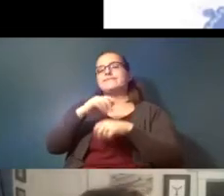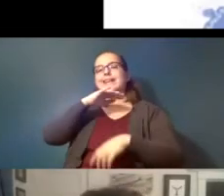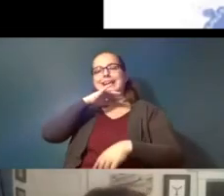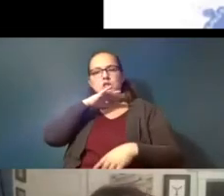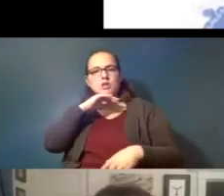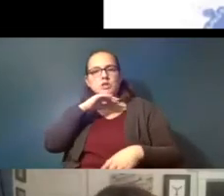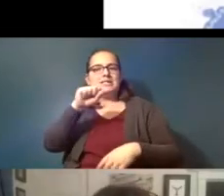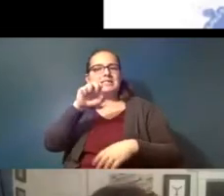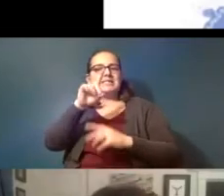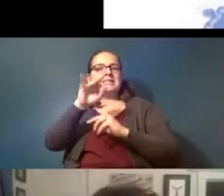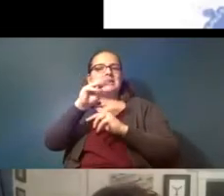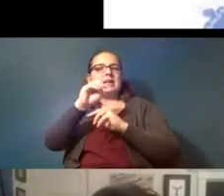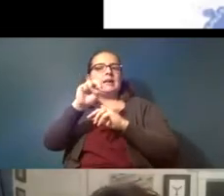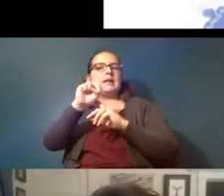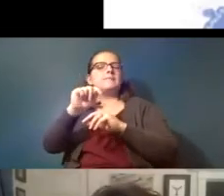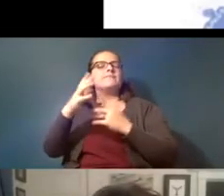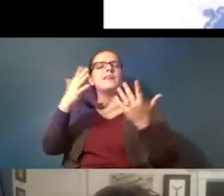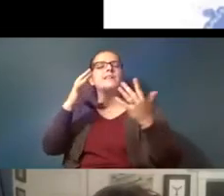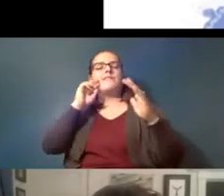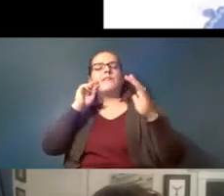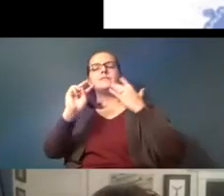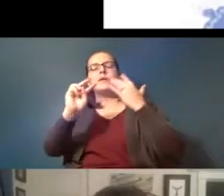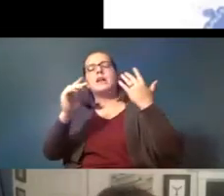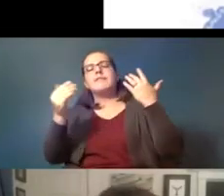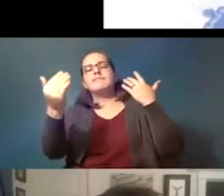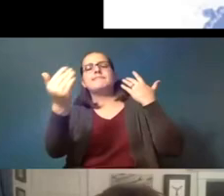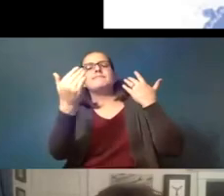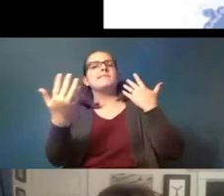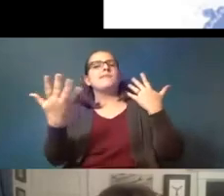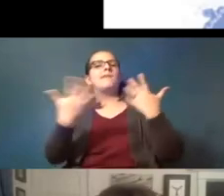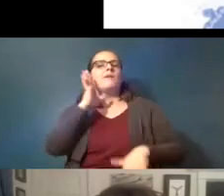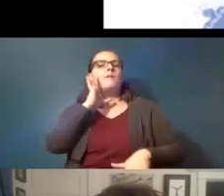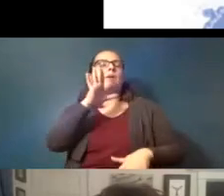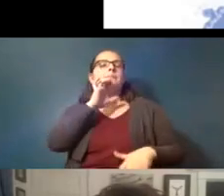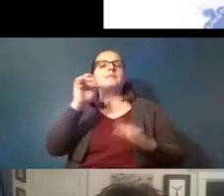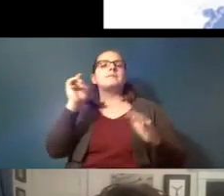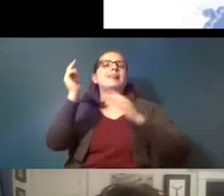and kind of predict out to what it will be at a later stage